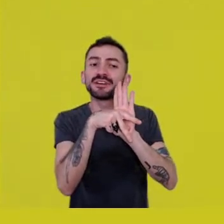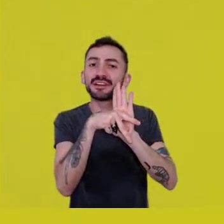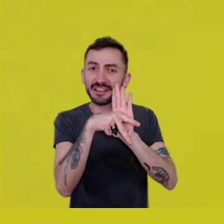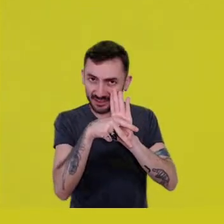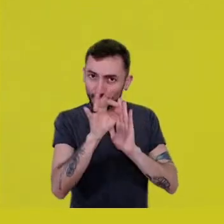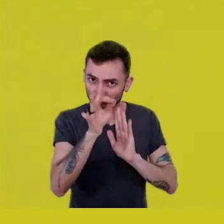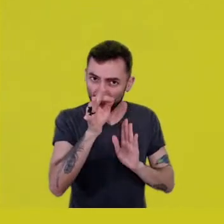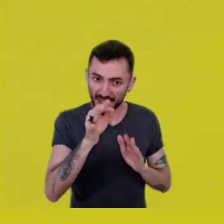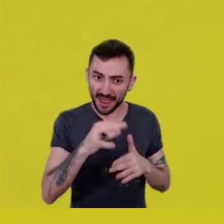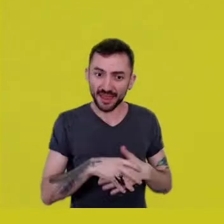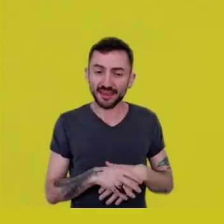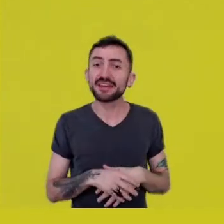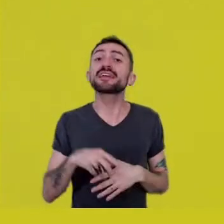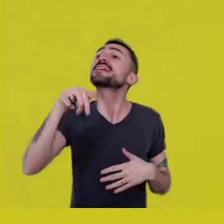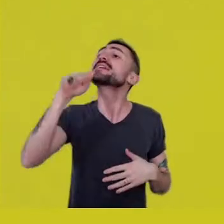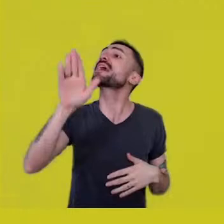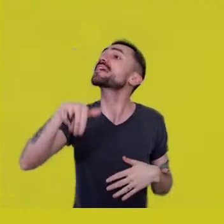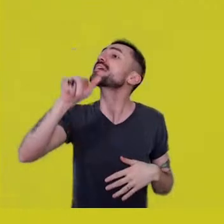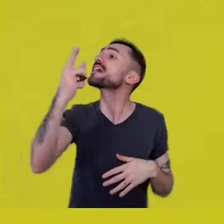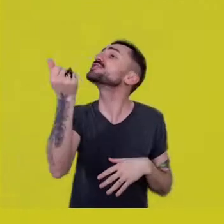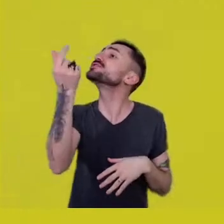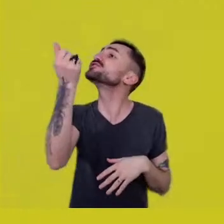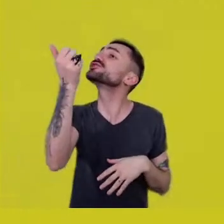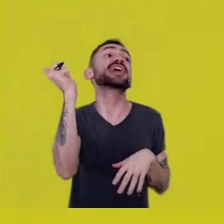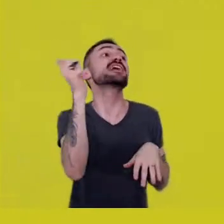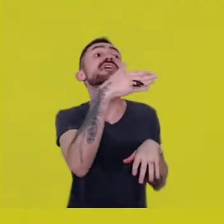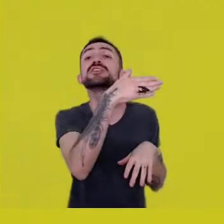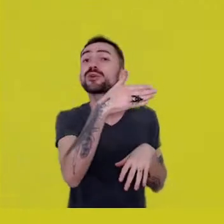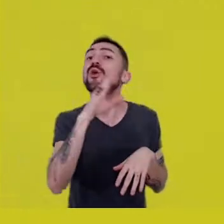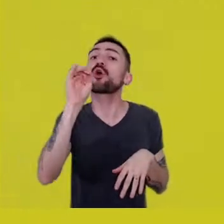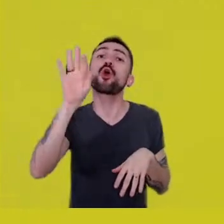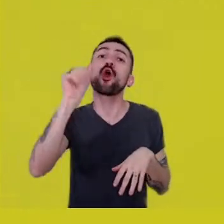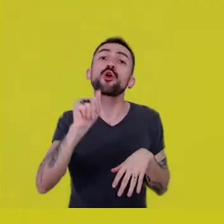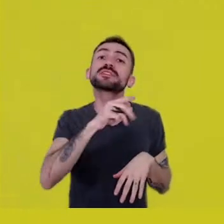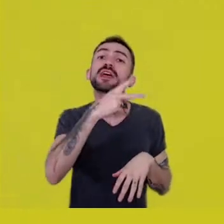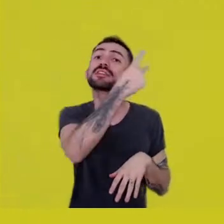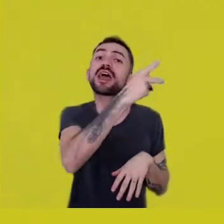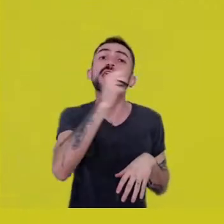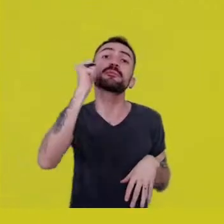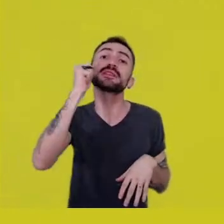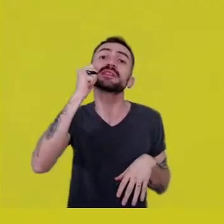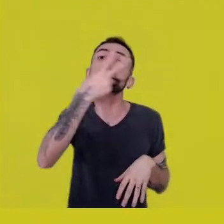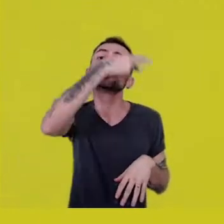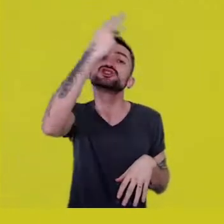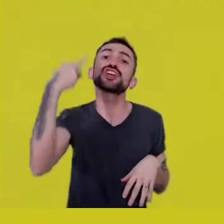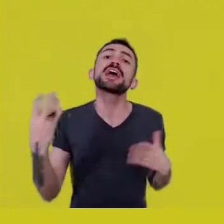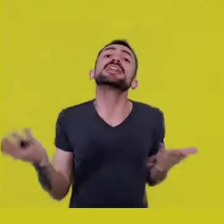Whodunit? Who’s gonna answer that? Well, I’ve got questions here for you.